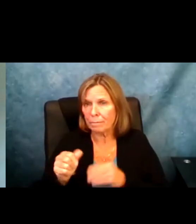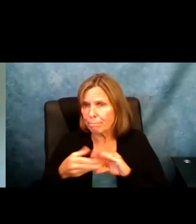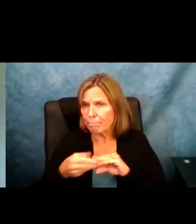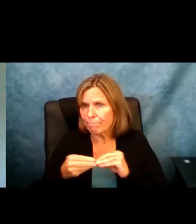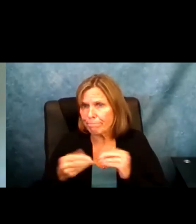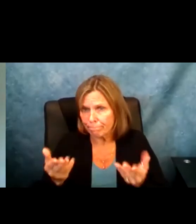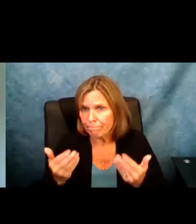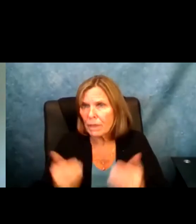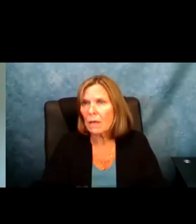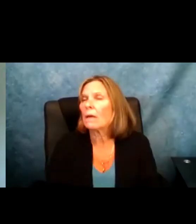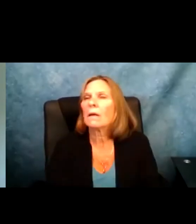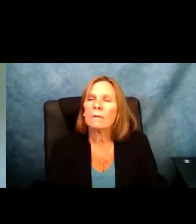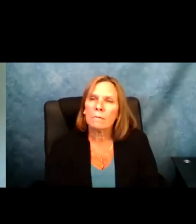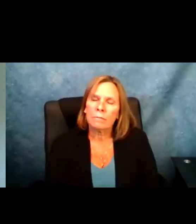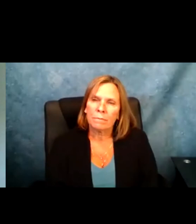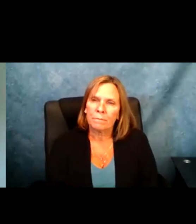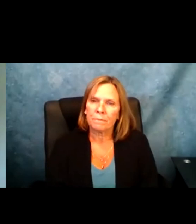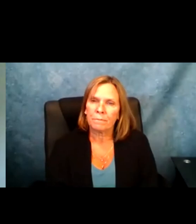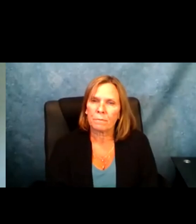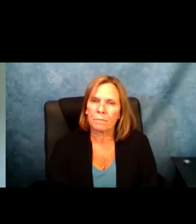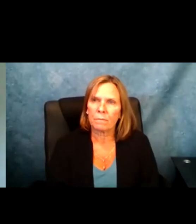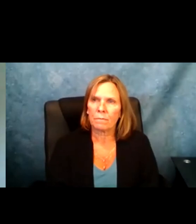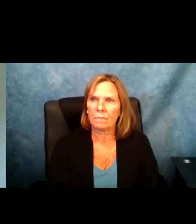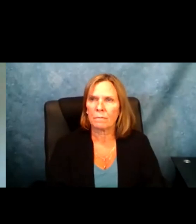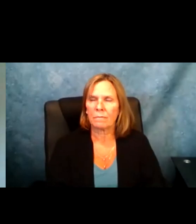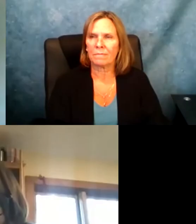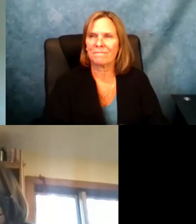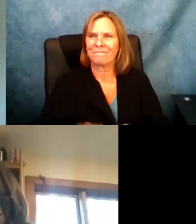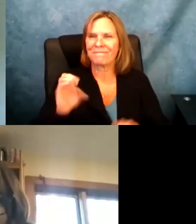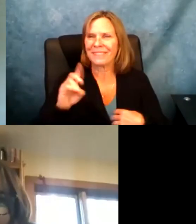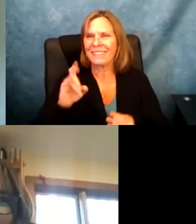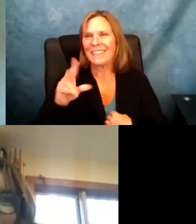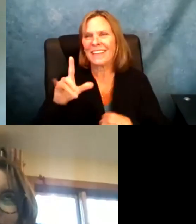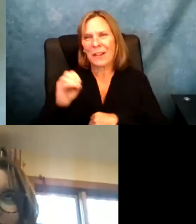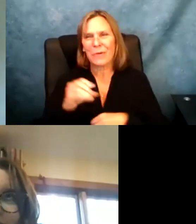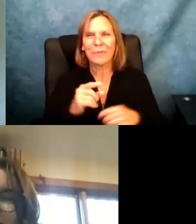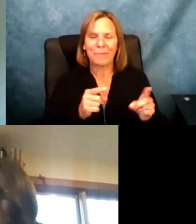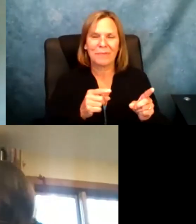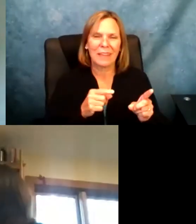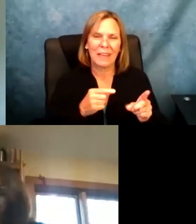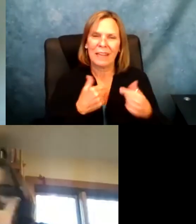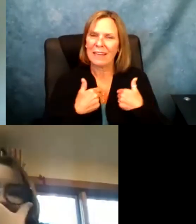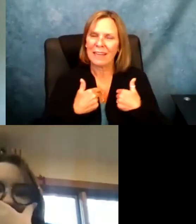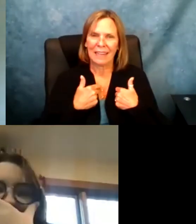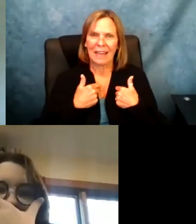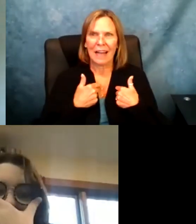hands again. Celilo and then the next person is Helena.